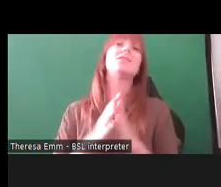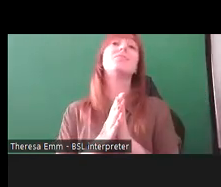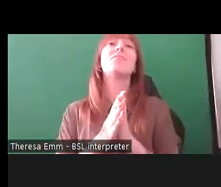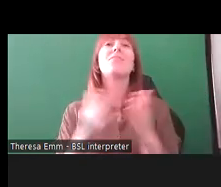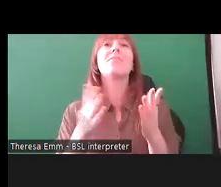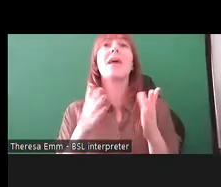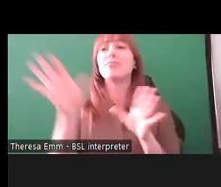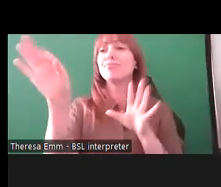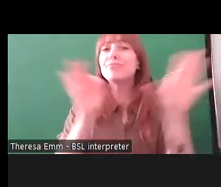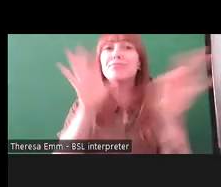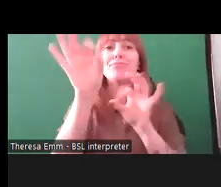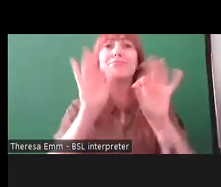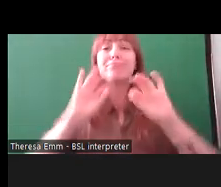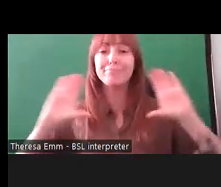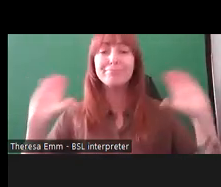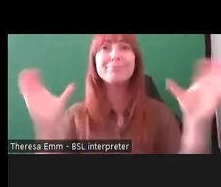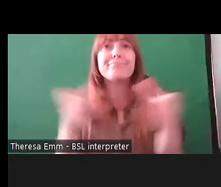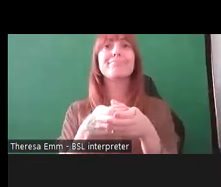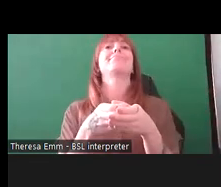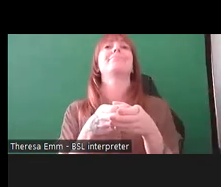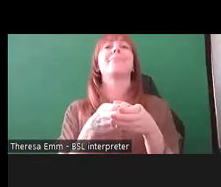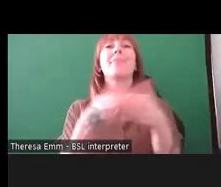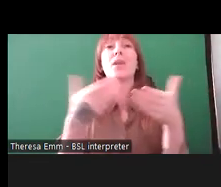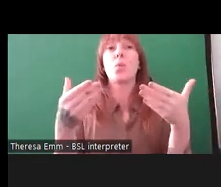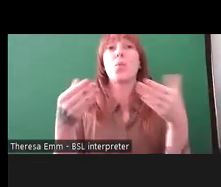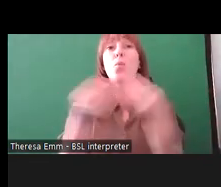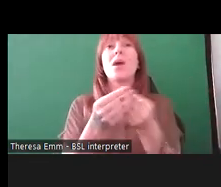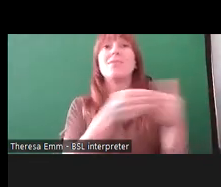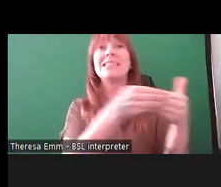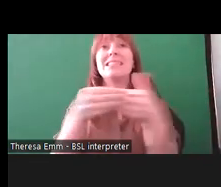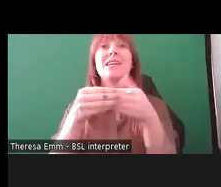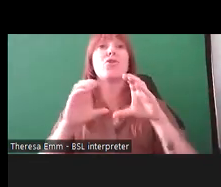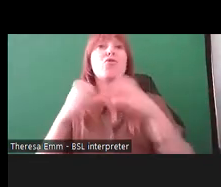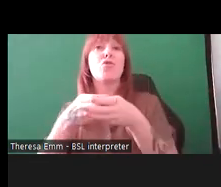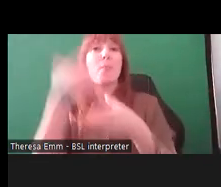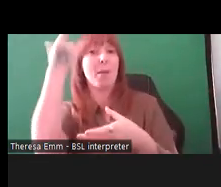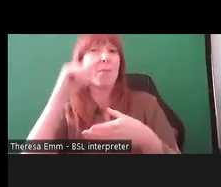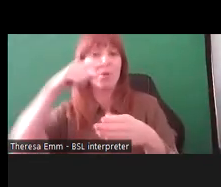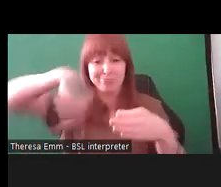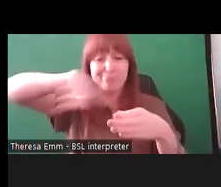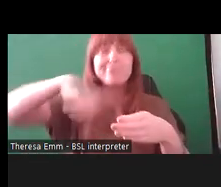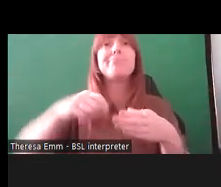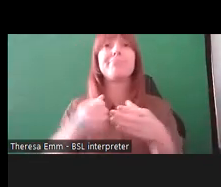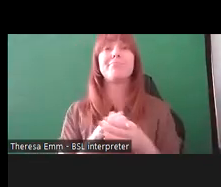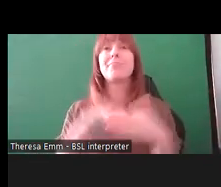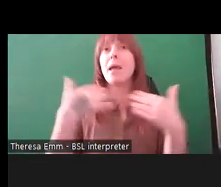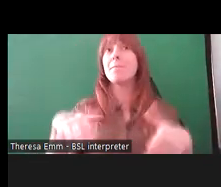primarily with, and by, steering group members. We did that project twice. We ran it in 2018 as